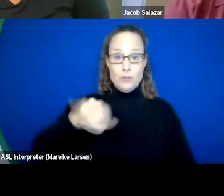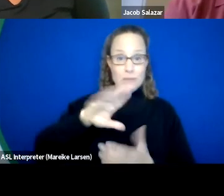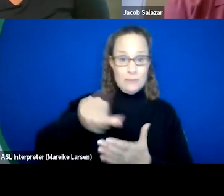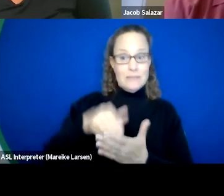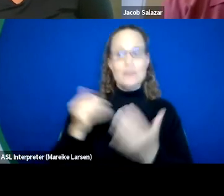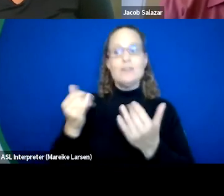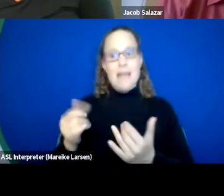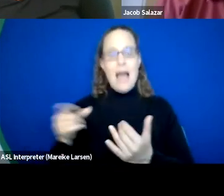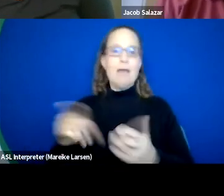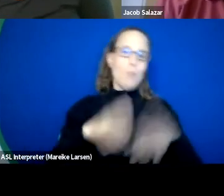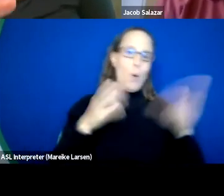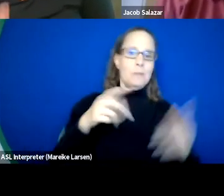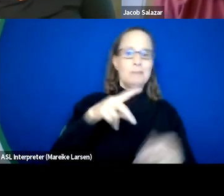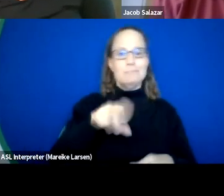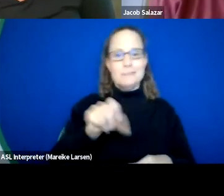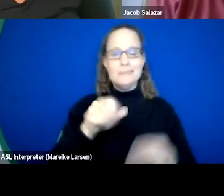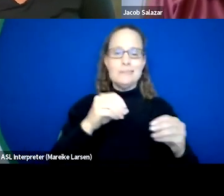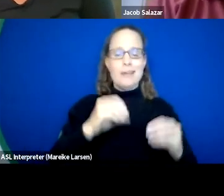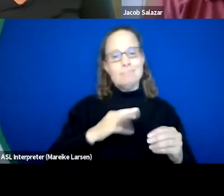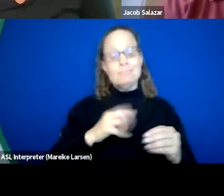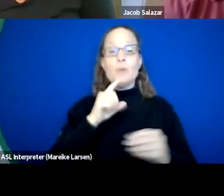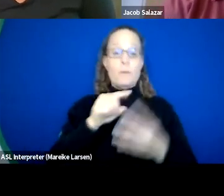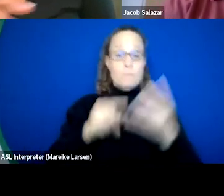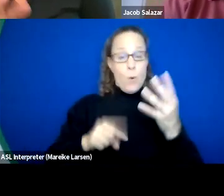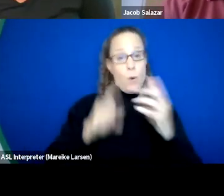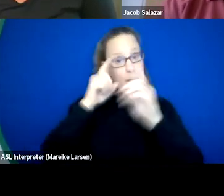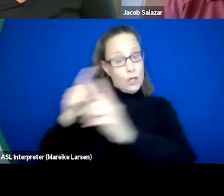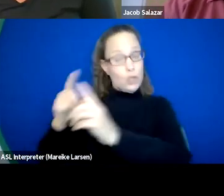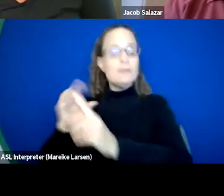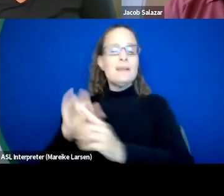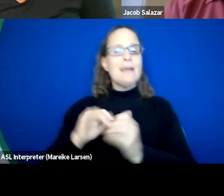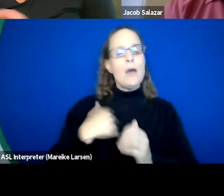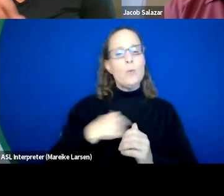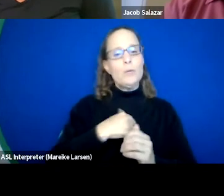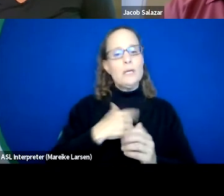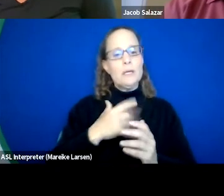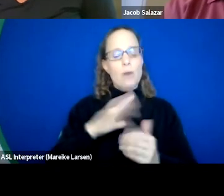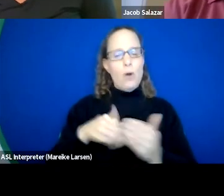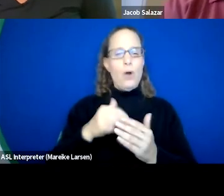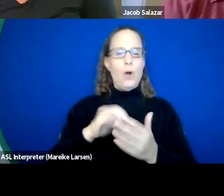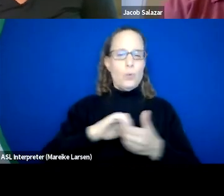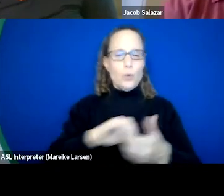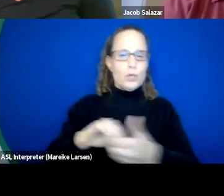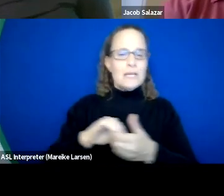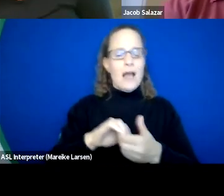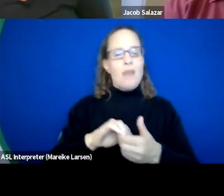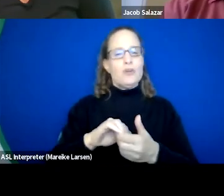So through those four pillars is kind of how we all work together across programs, next slide.